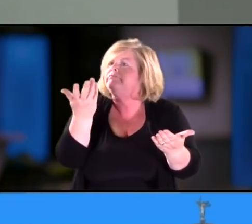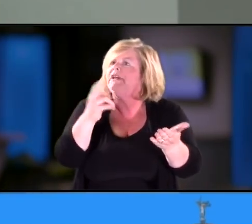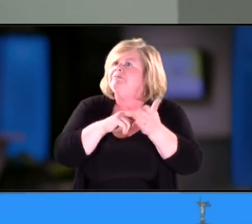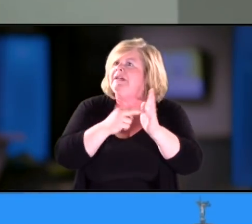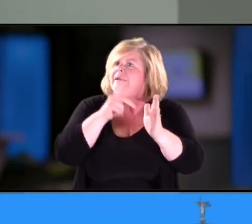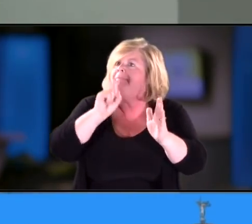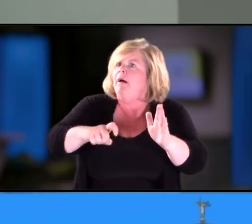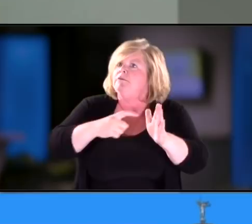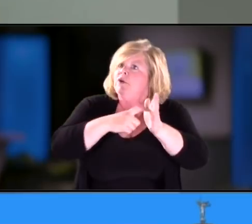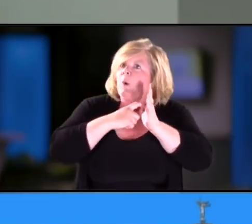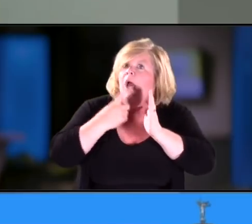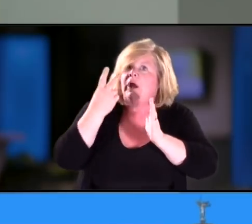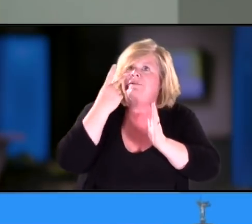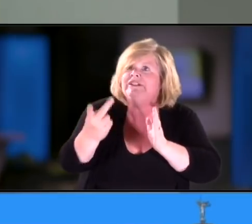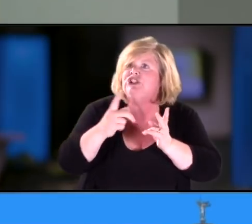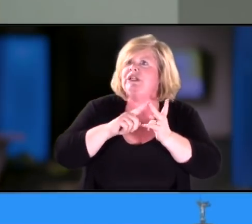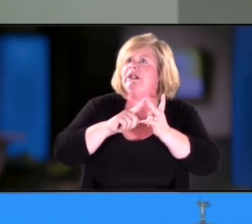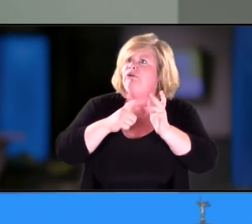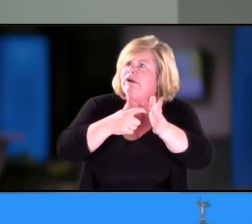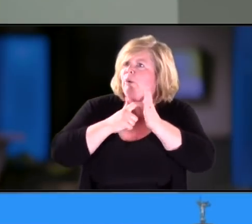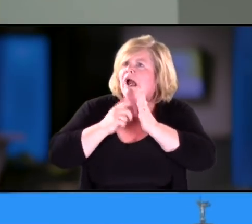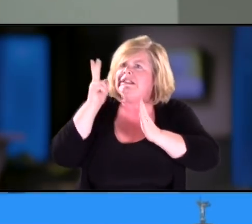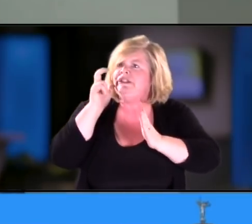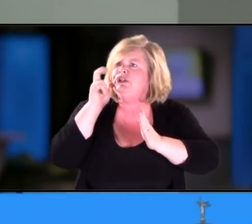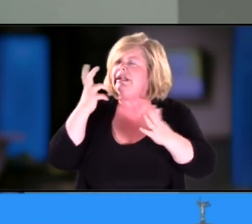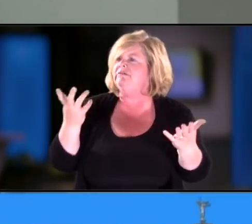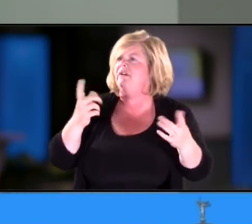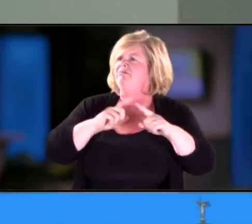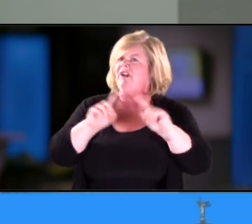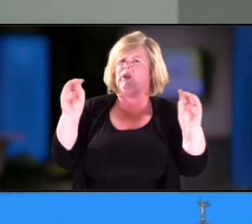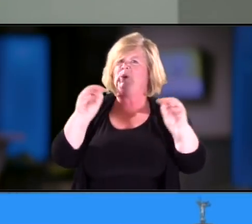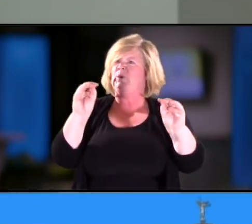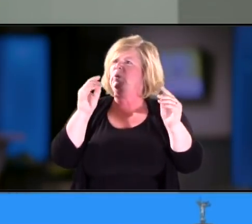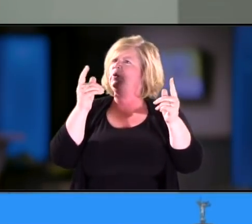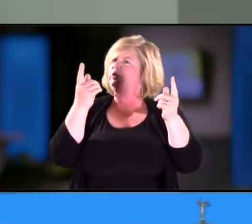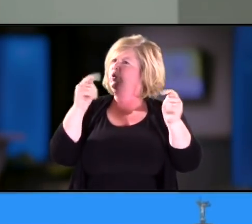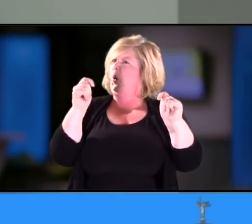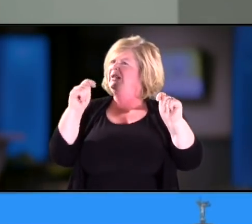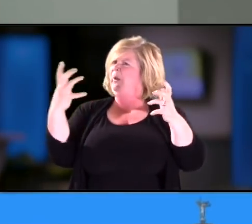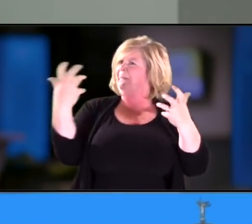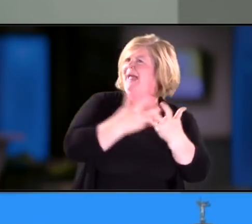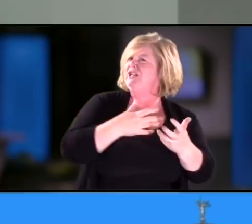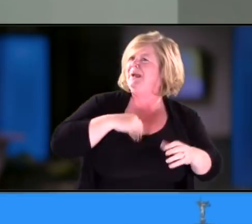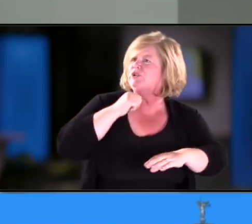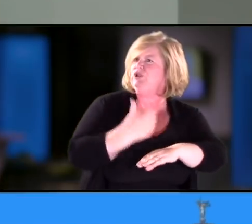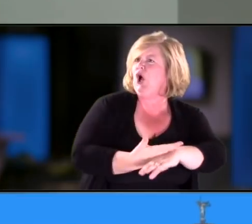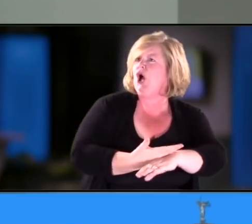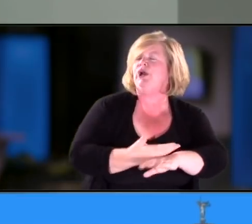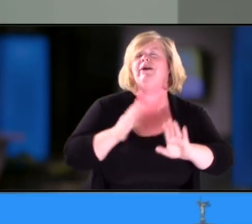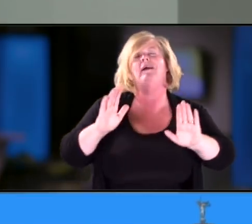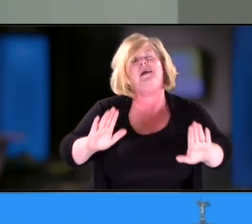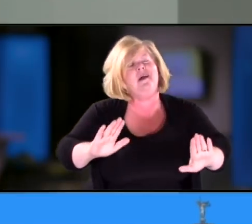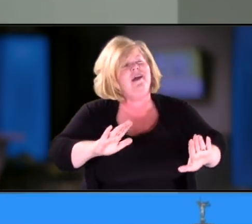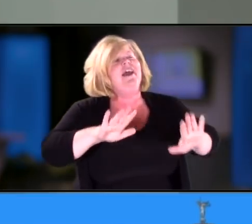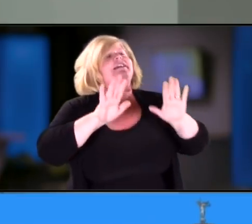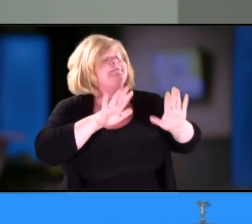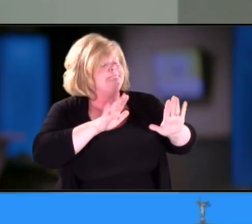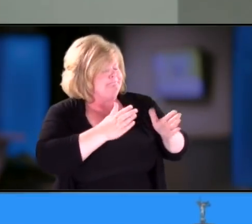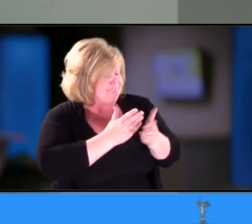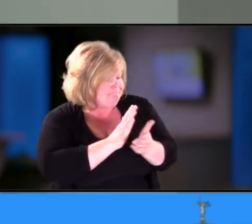or your hearing, and there's nothing.' And she, after a couple minutes she calmed me down.